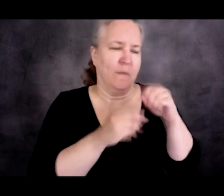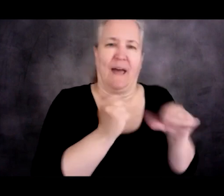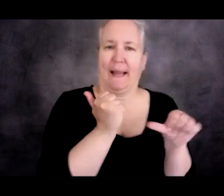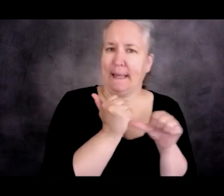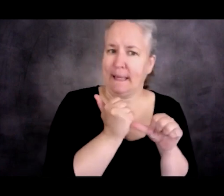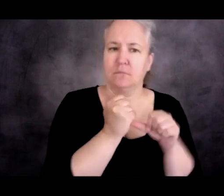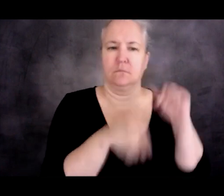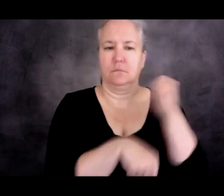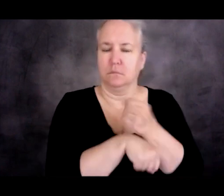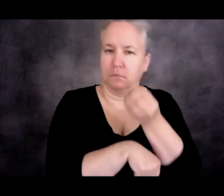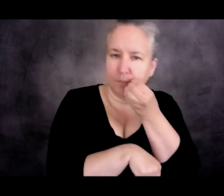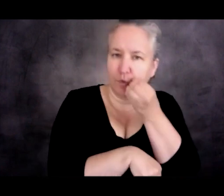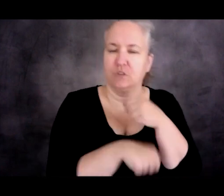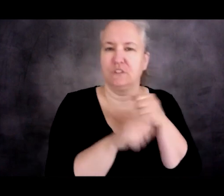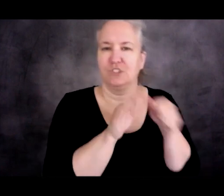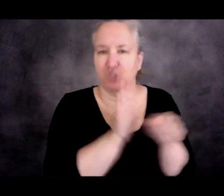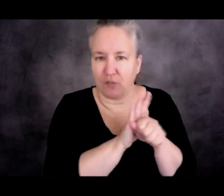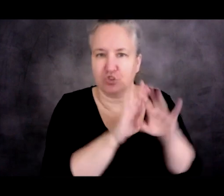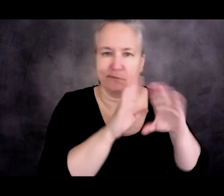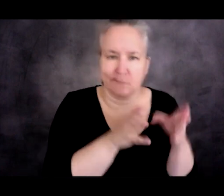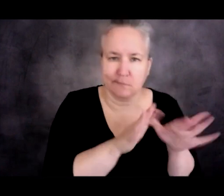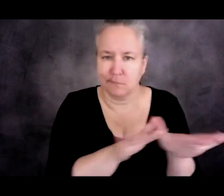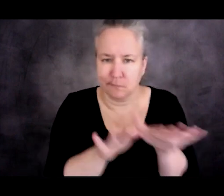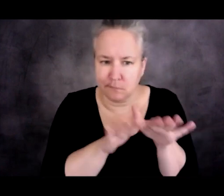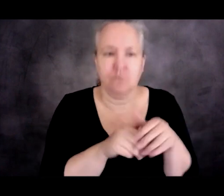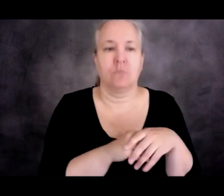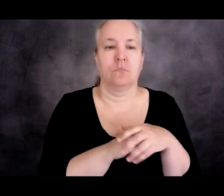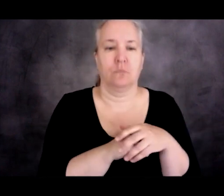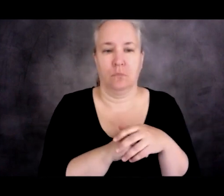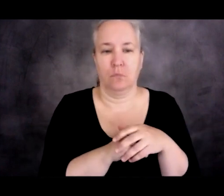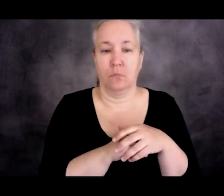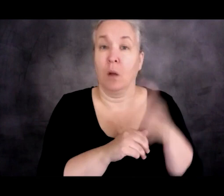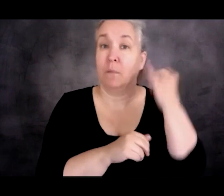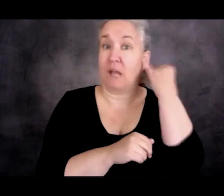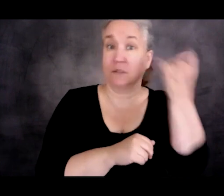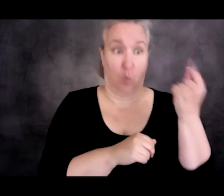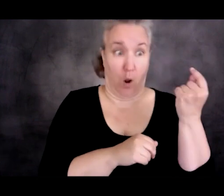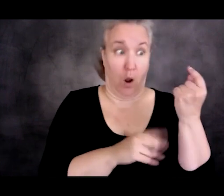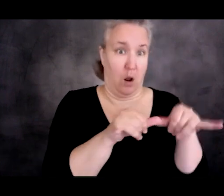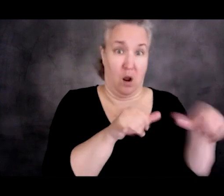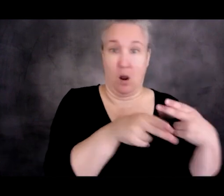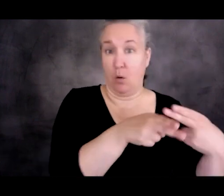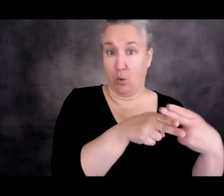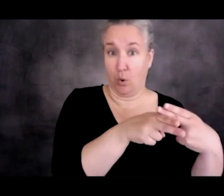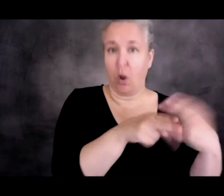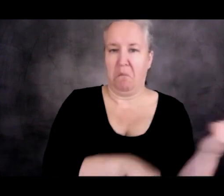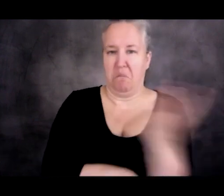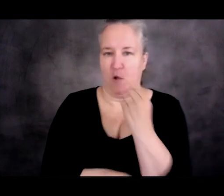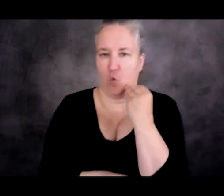and provide food, set up shelter. But the idea is that eventually there will be a return.